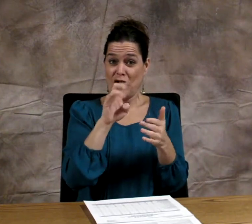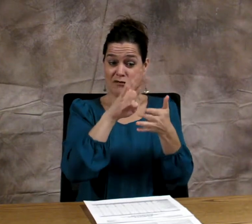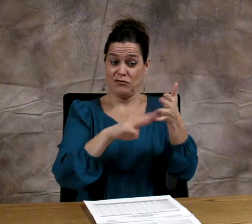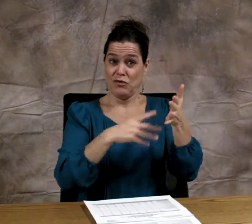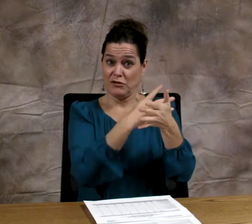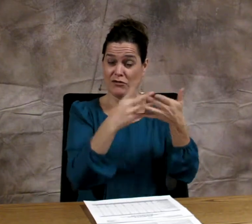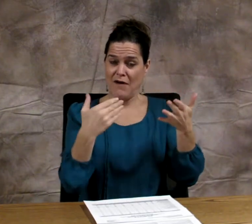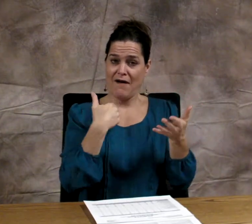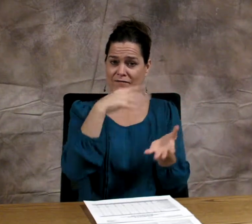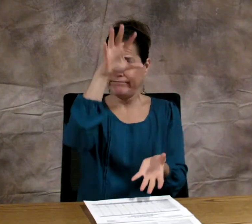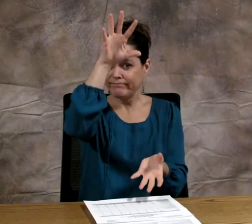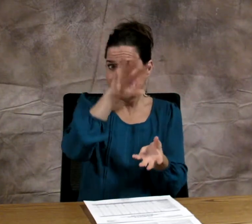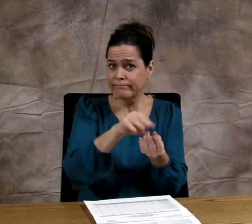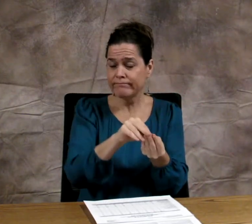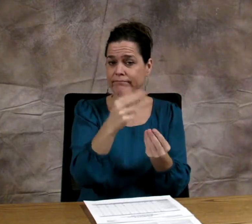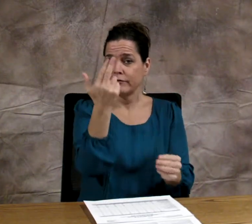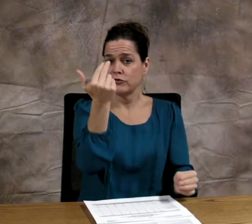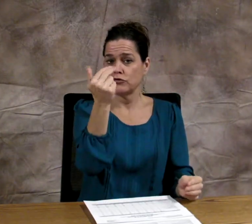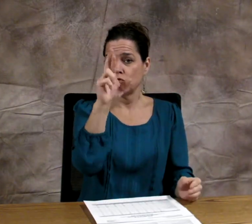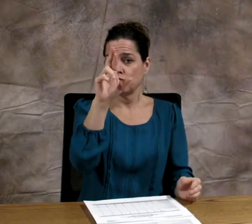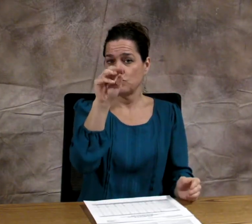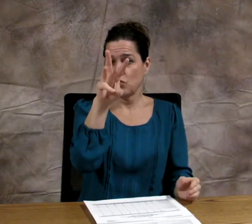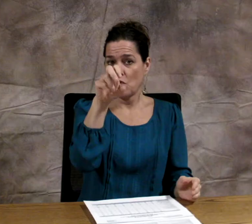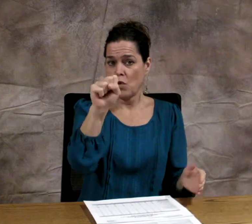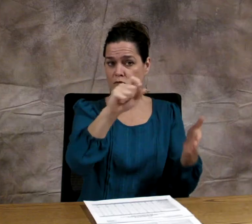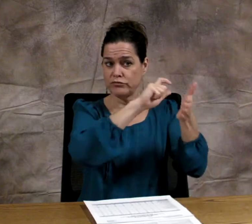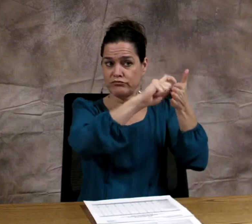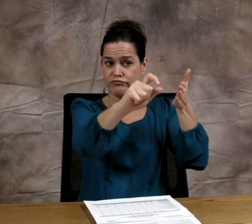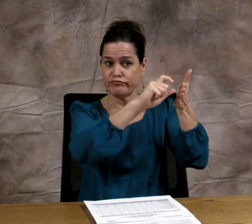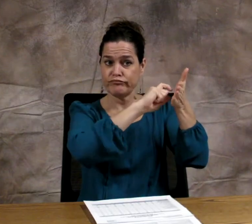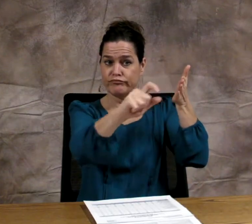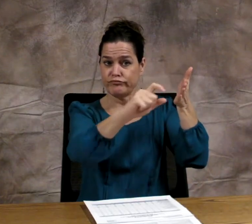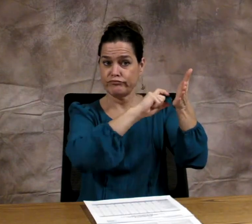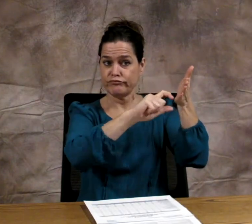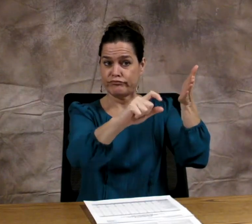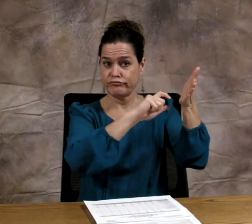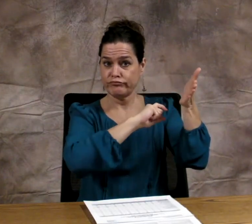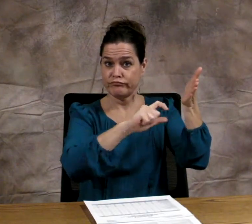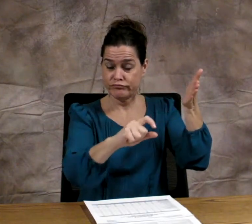As you can see there are multiple rows, totaling thirteen.